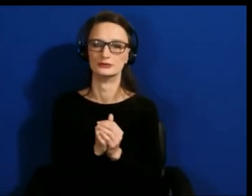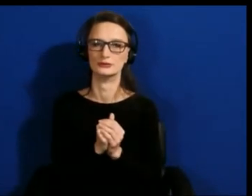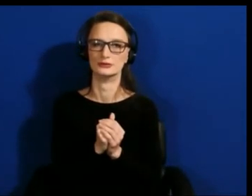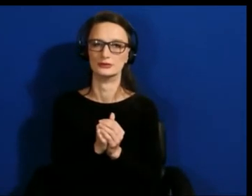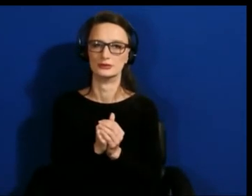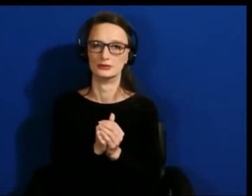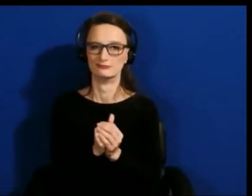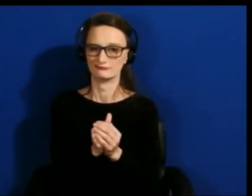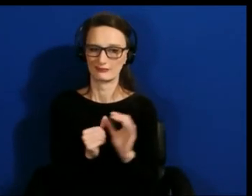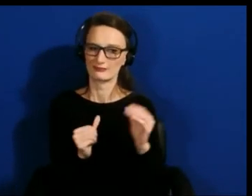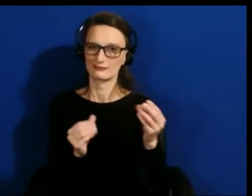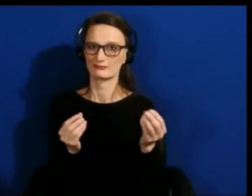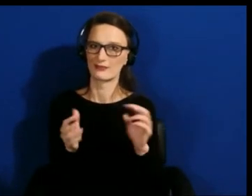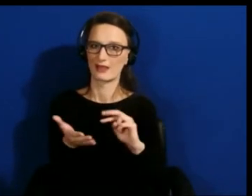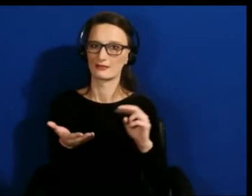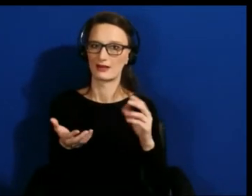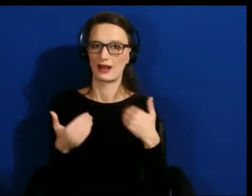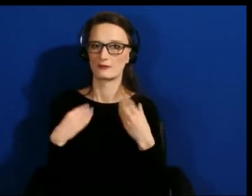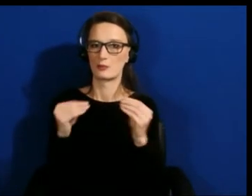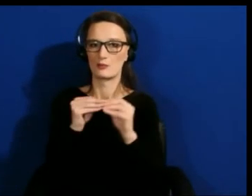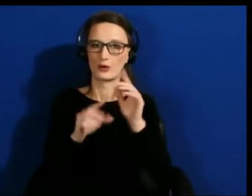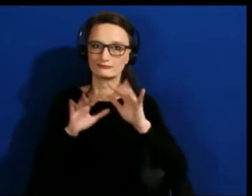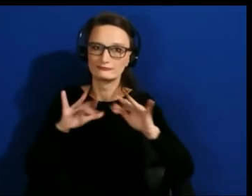Molly, absolutely love this.